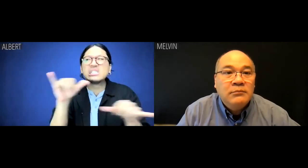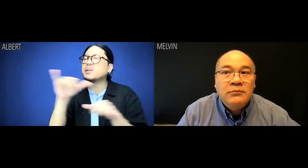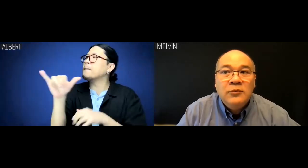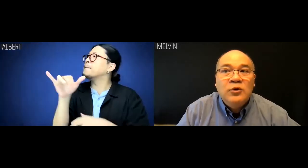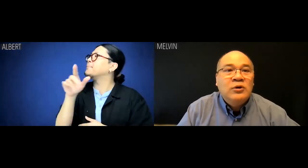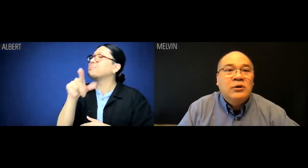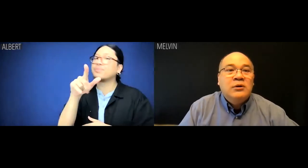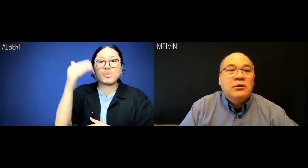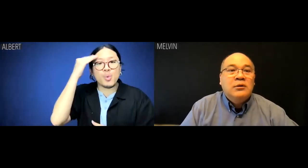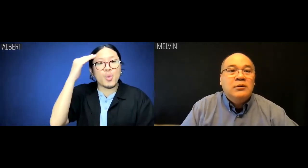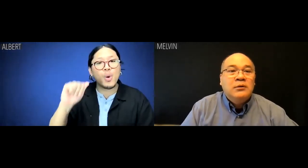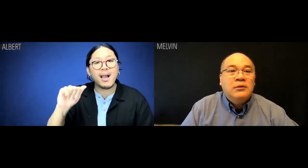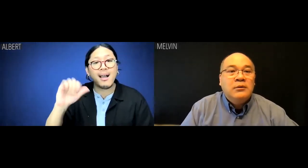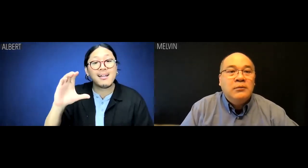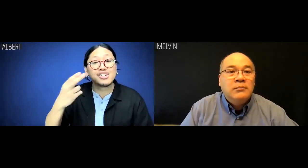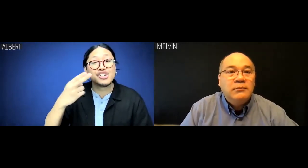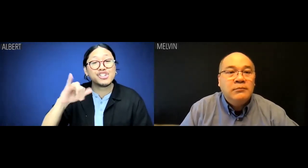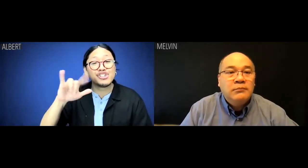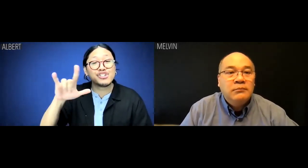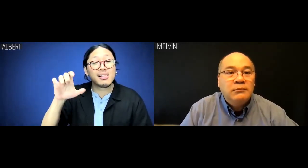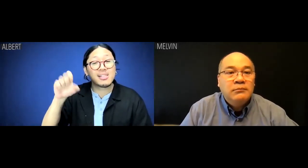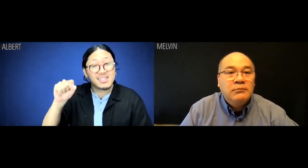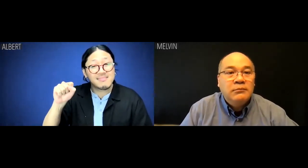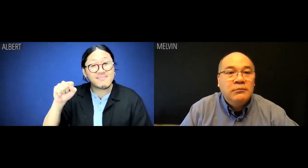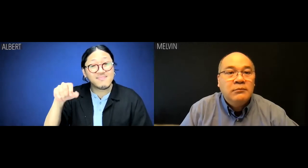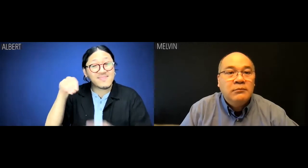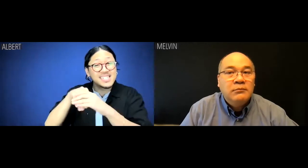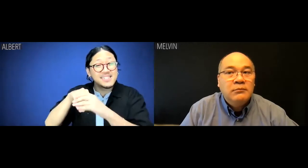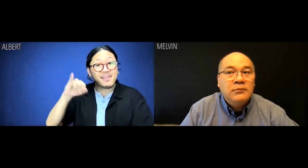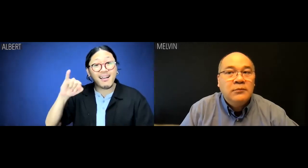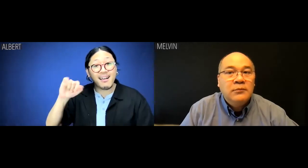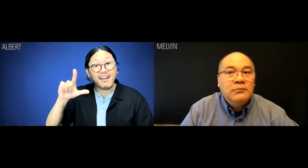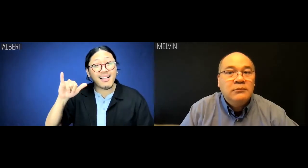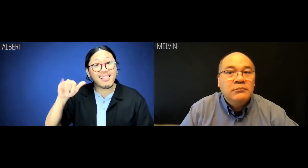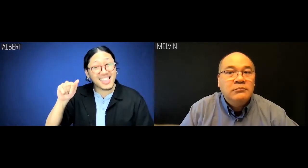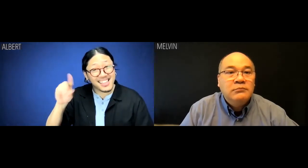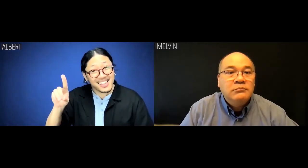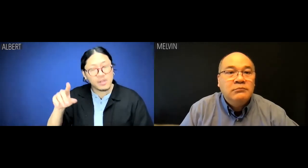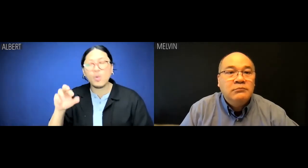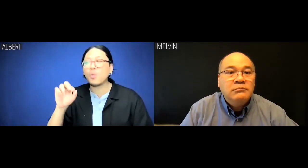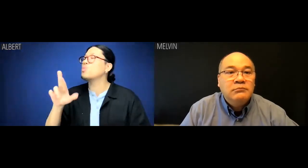Like Achilles in the Iliad.